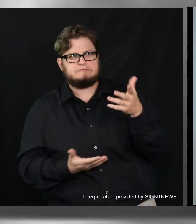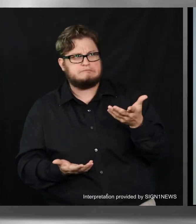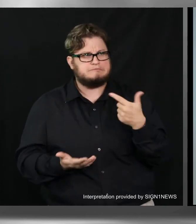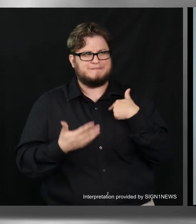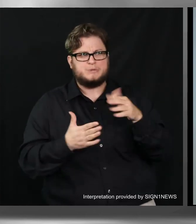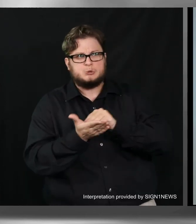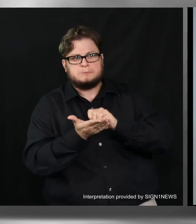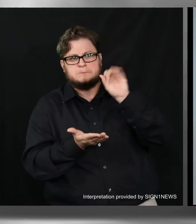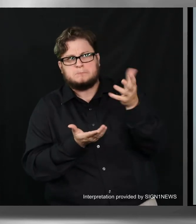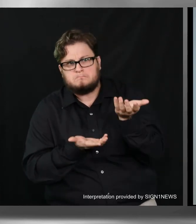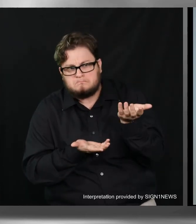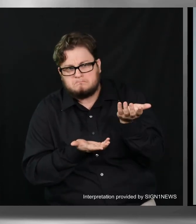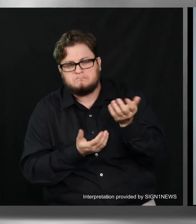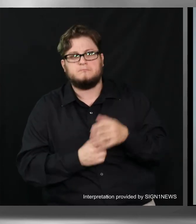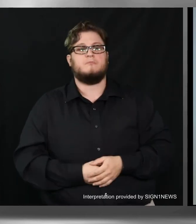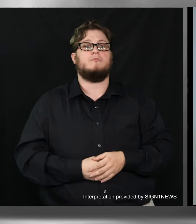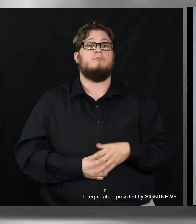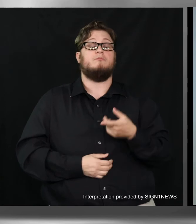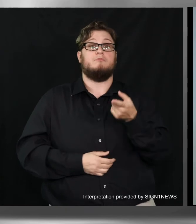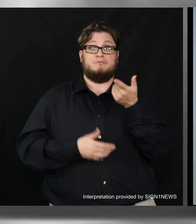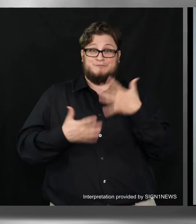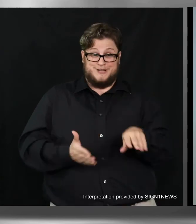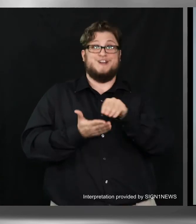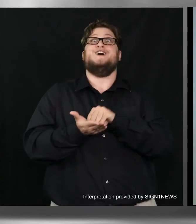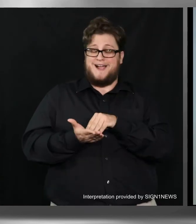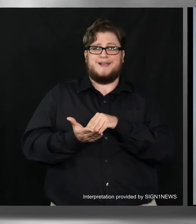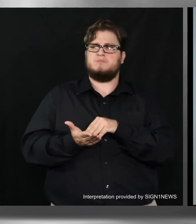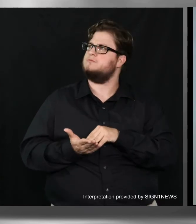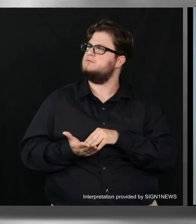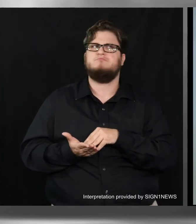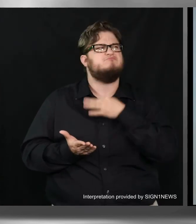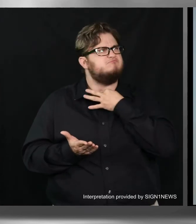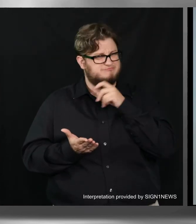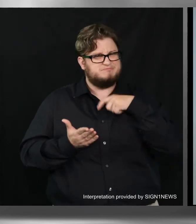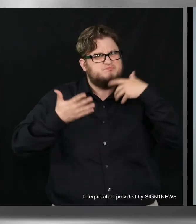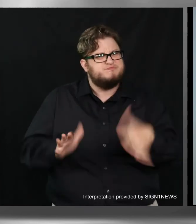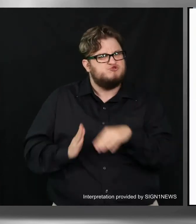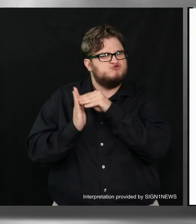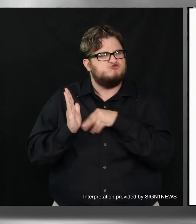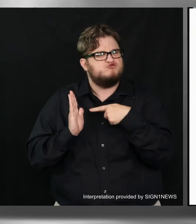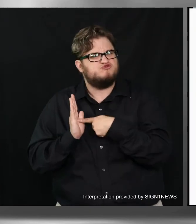If you have already registered to vote in Georgia and you want to confirm your registration,